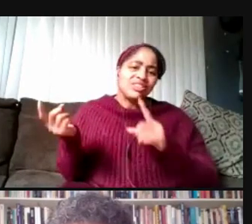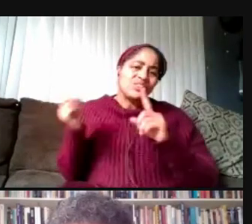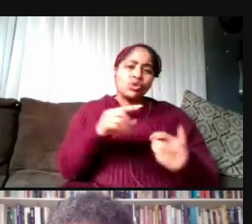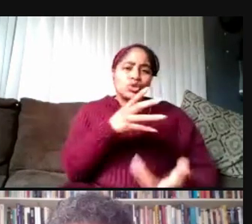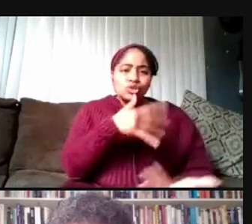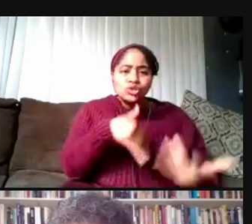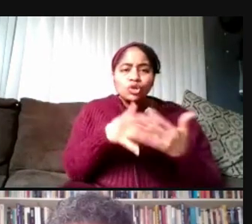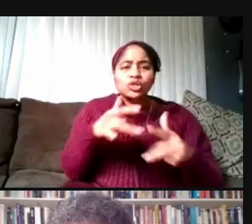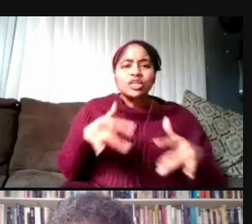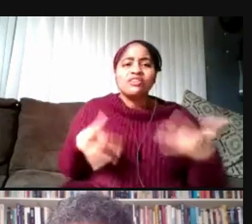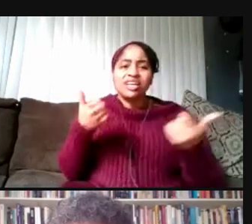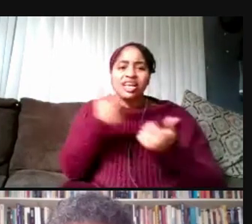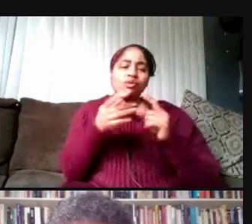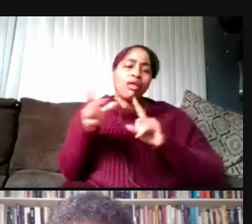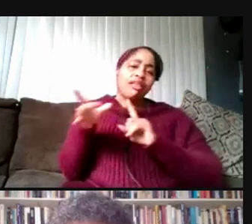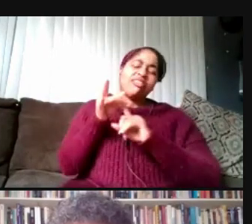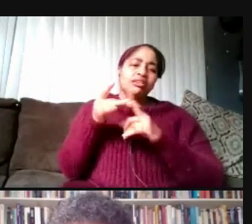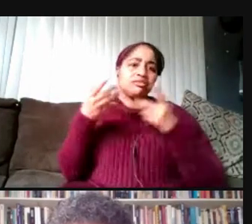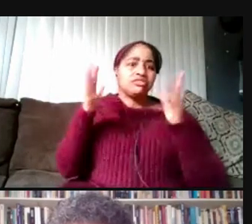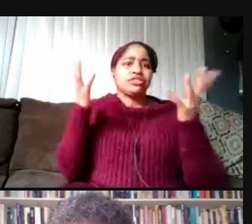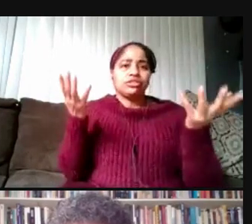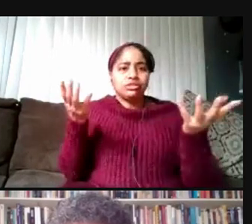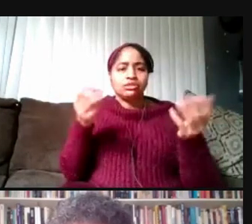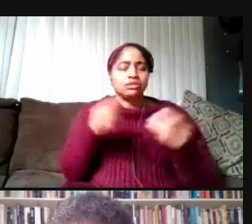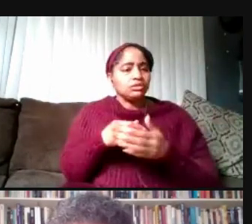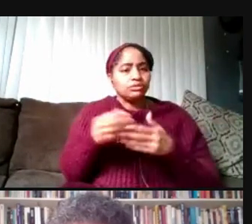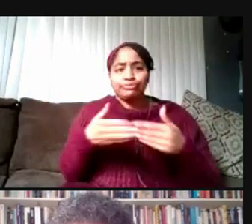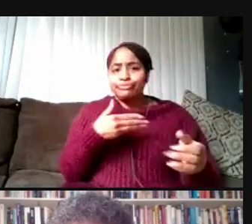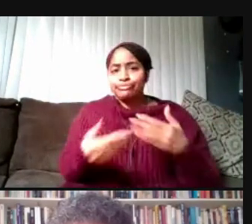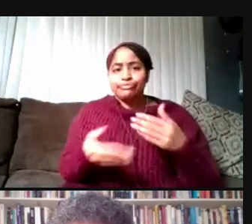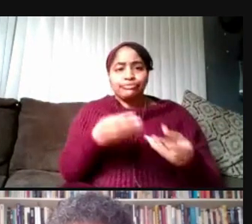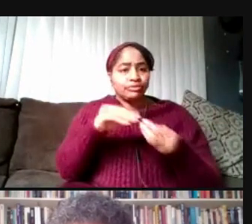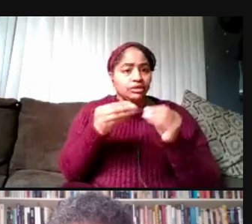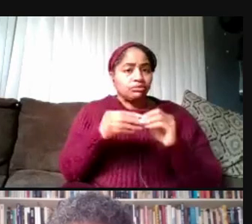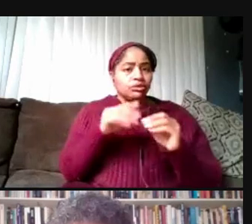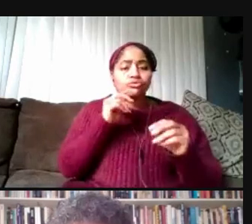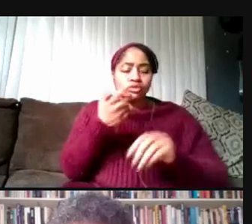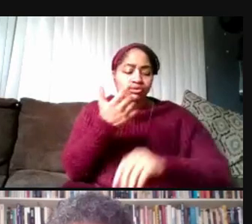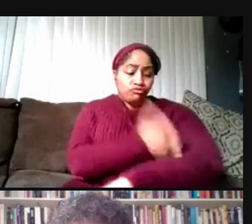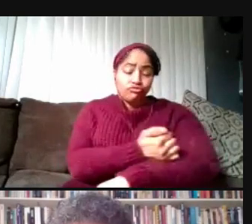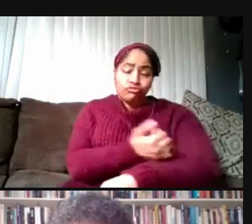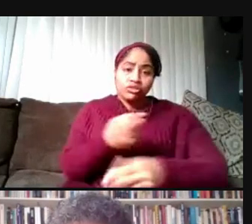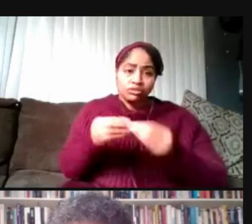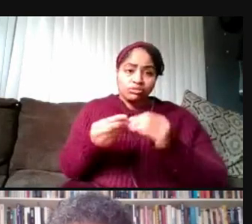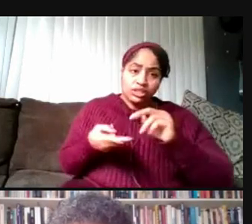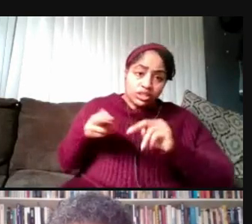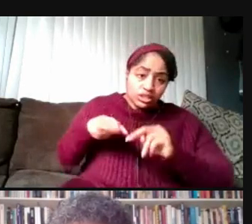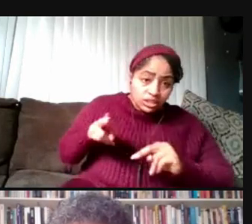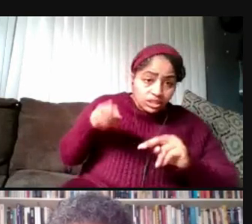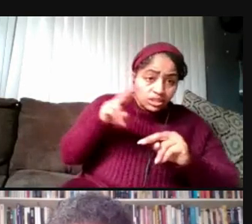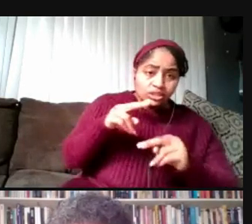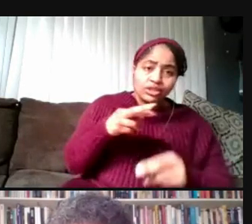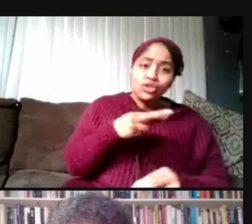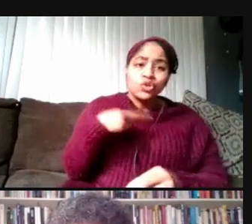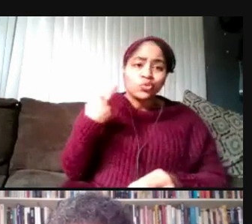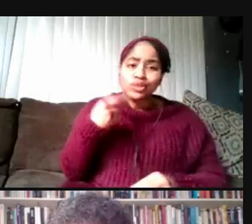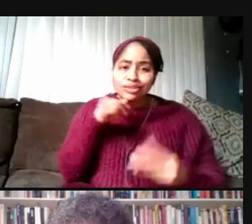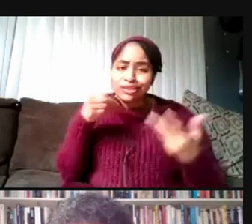everyone gets infected. So even as vaccination numbers are really increasing the risk isn't gone and infections are being seen